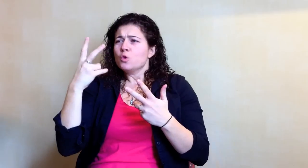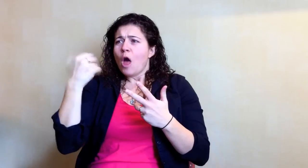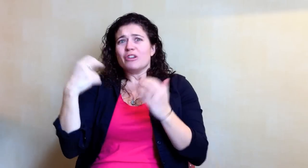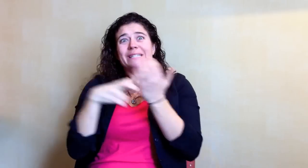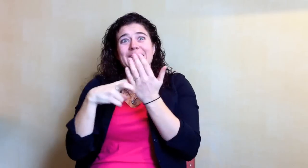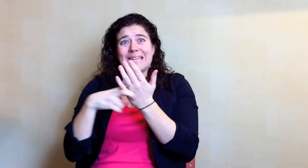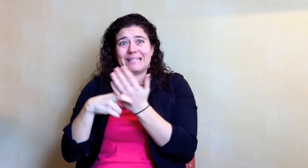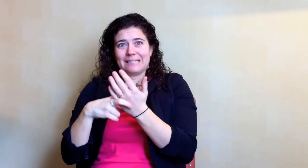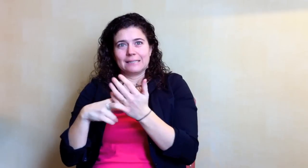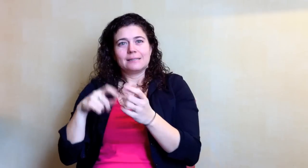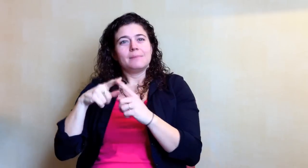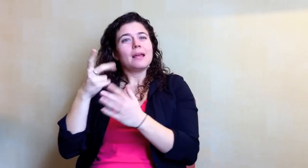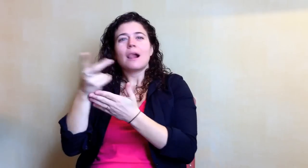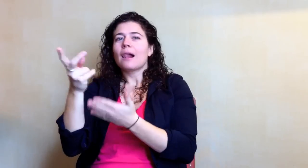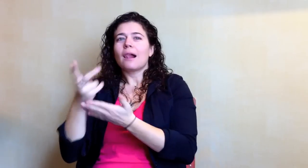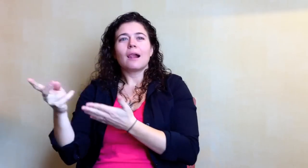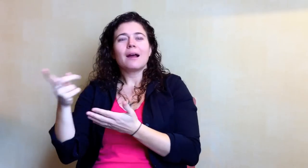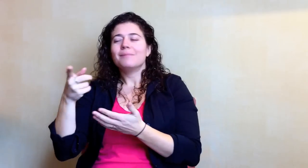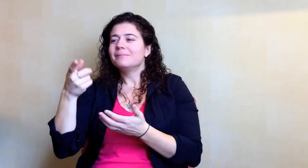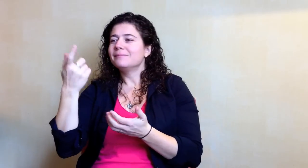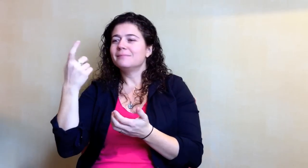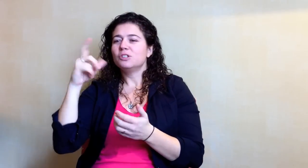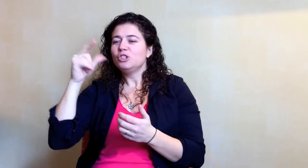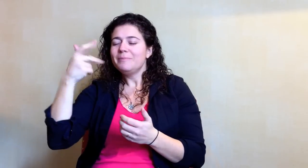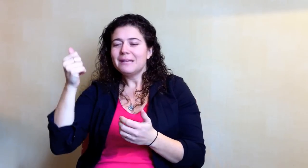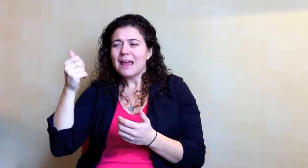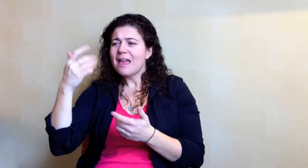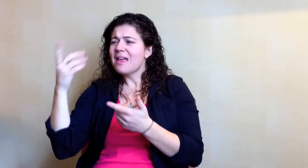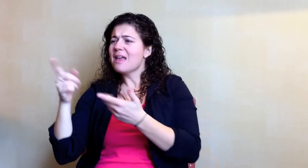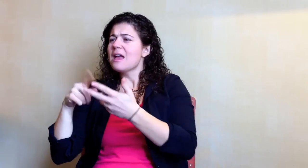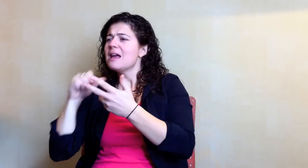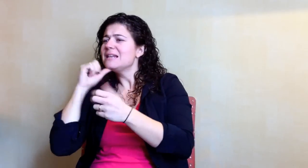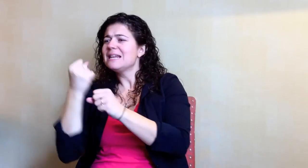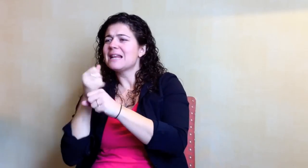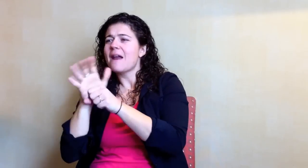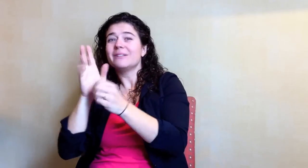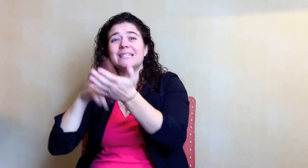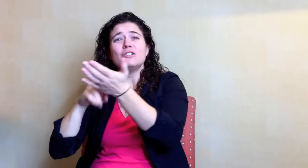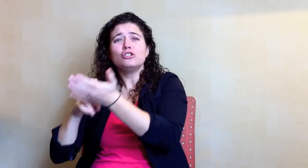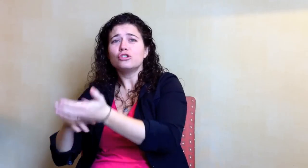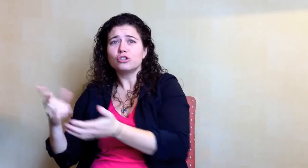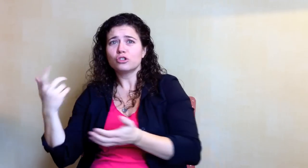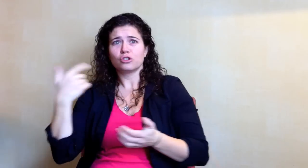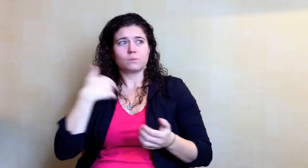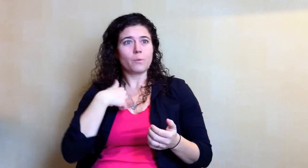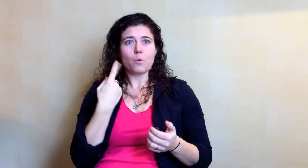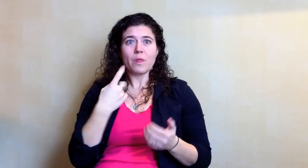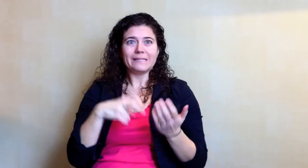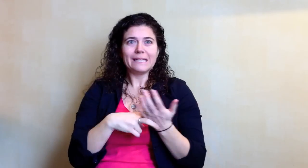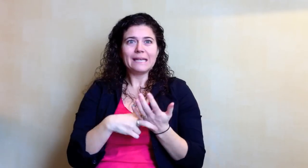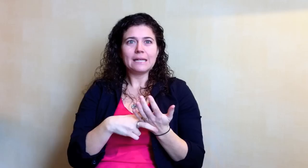Two other tickets failed at meeting that due to GPA or didnt get enough signatures. We were the only ticket.